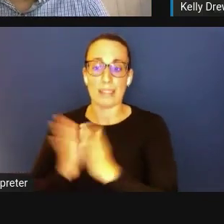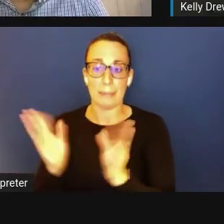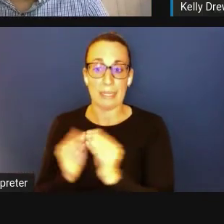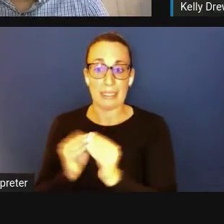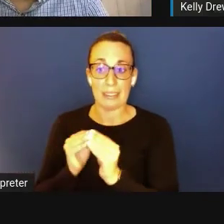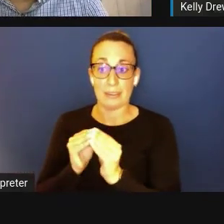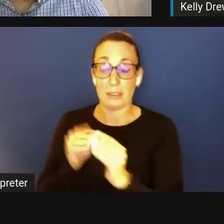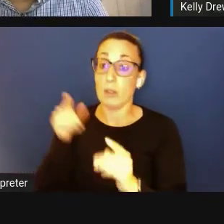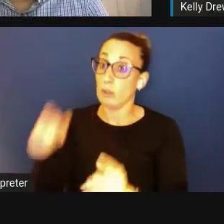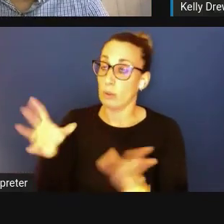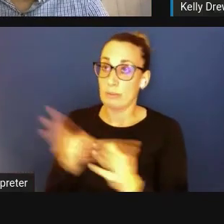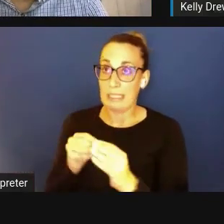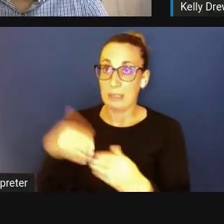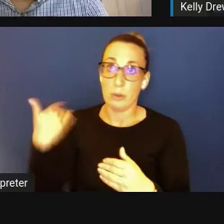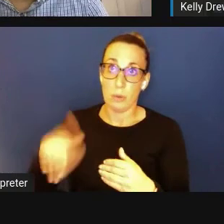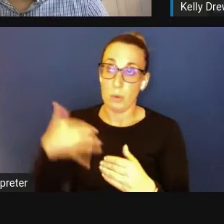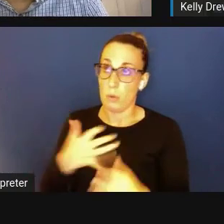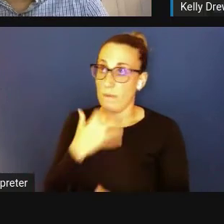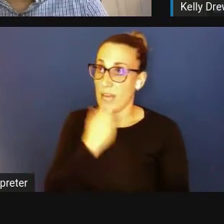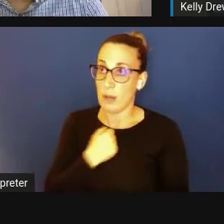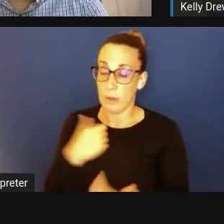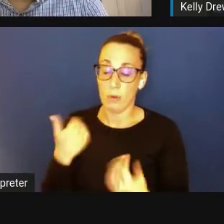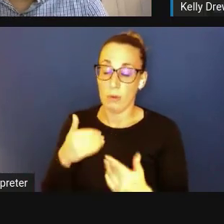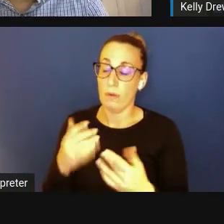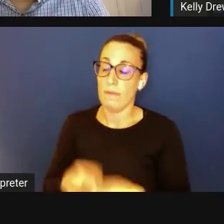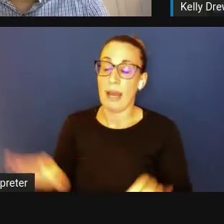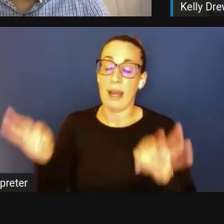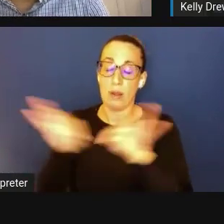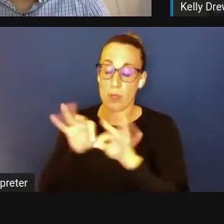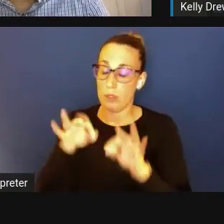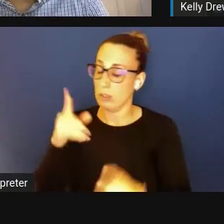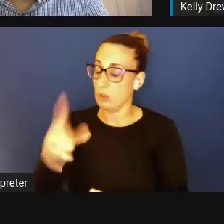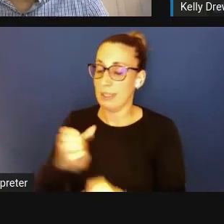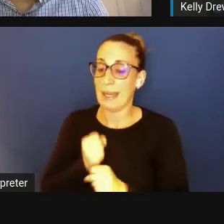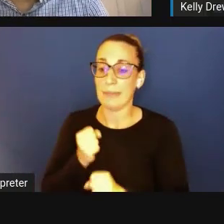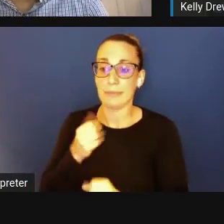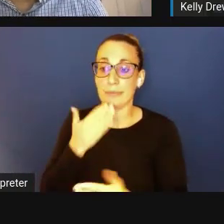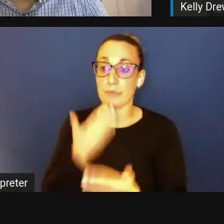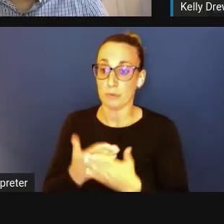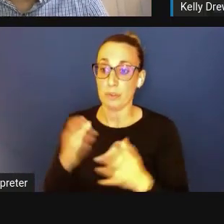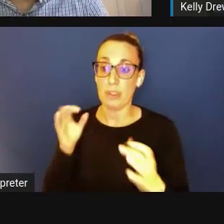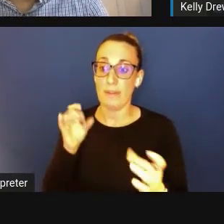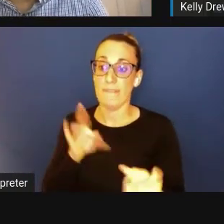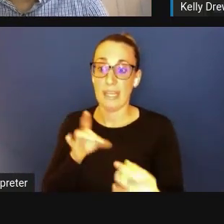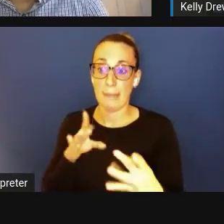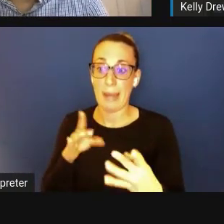because you can really get good feedback from these experts who know the small-business programs really well.